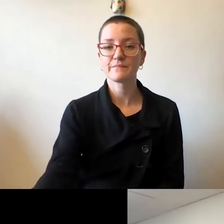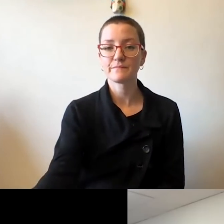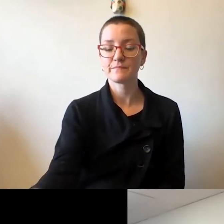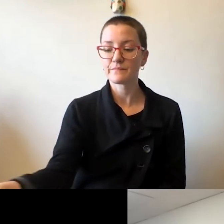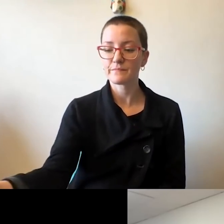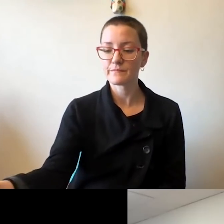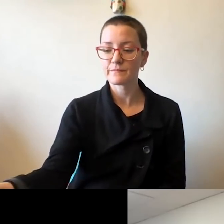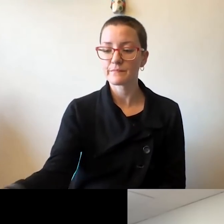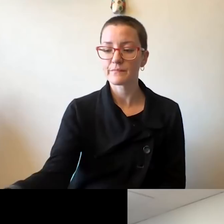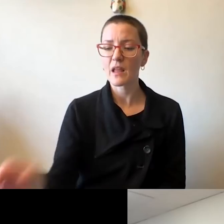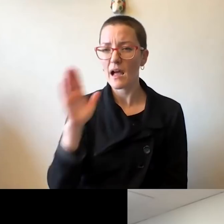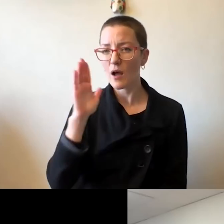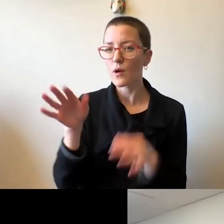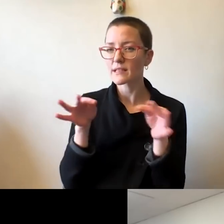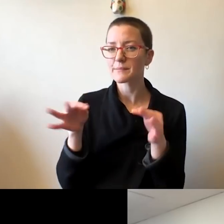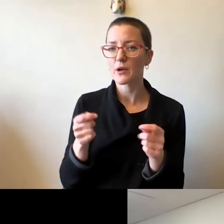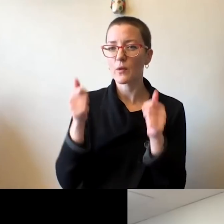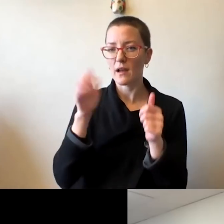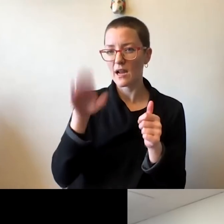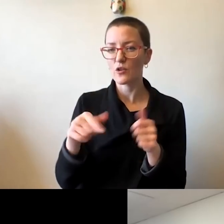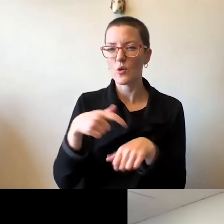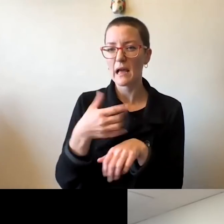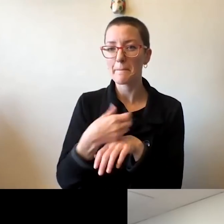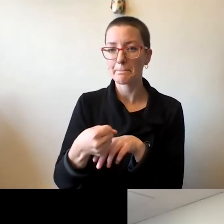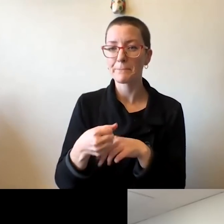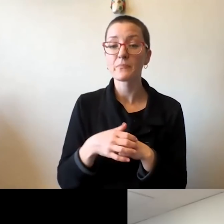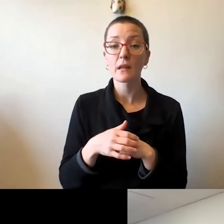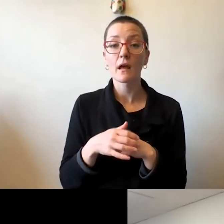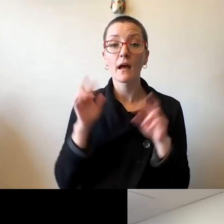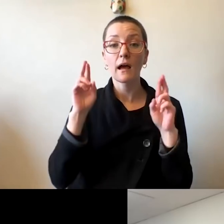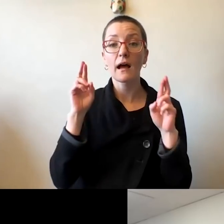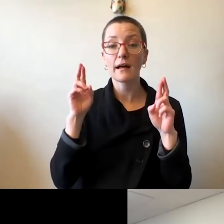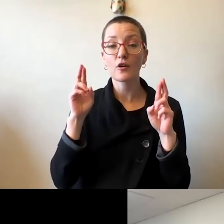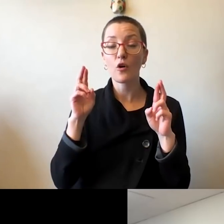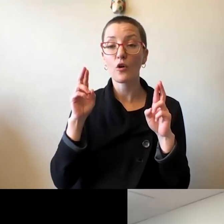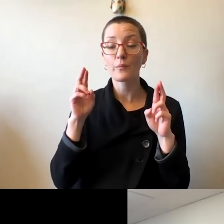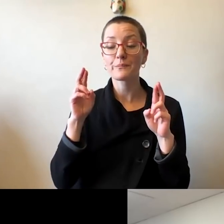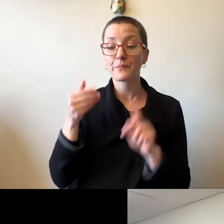because I know we are out of time. But let me time, let me just say that I hope previous generations understand